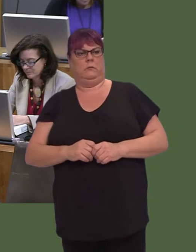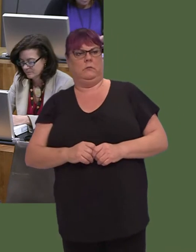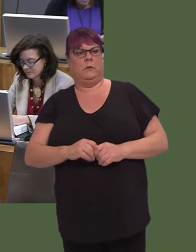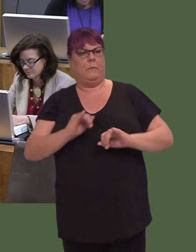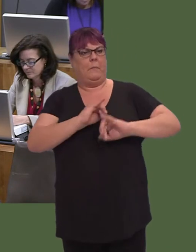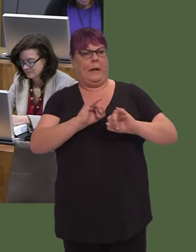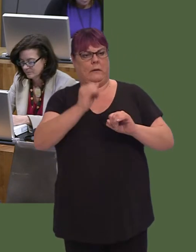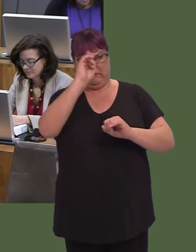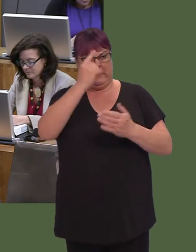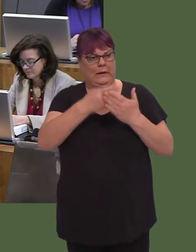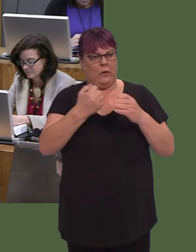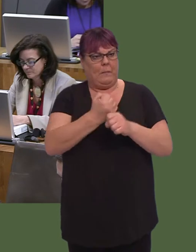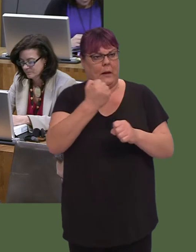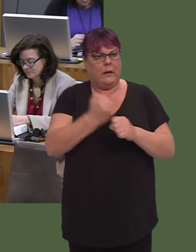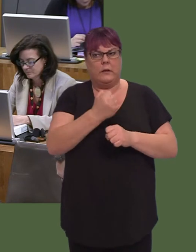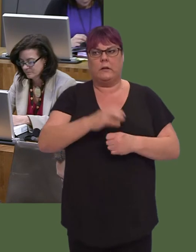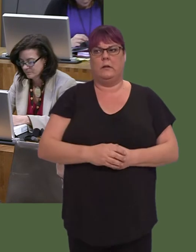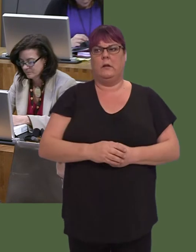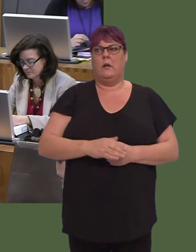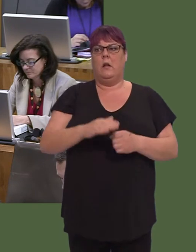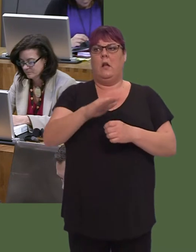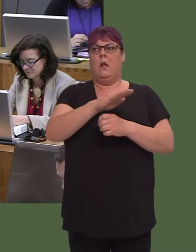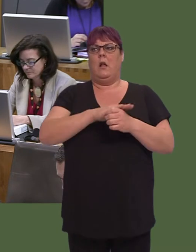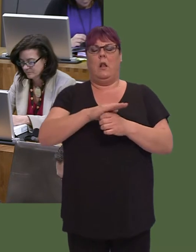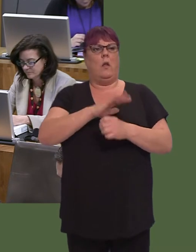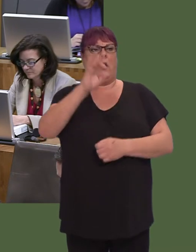parts of Wales and that local government, in effect, is crying wolf, that, somehow,